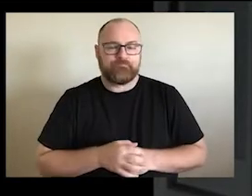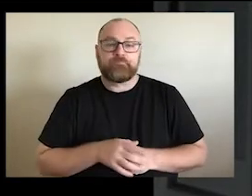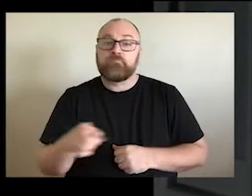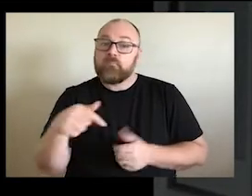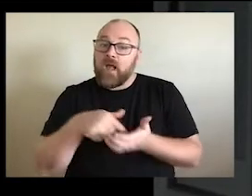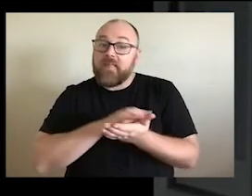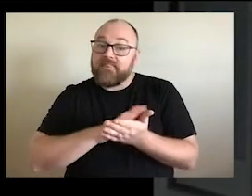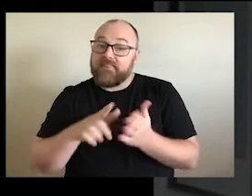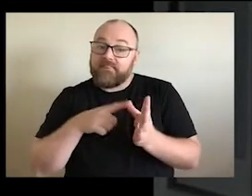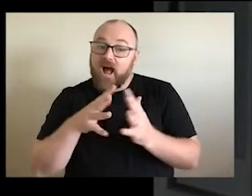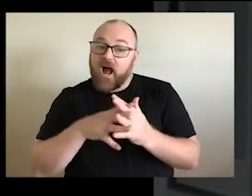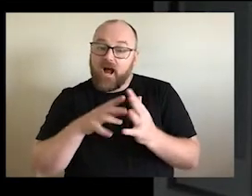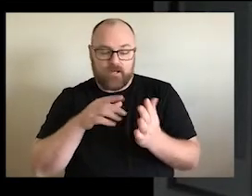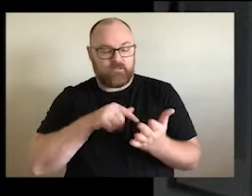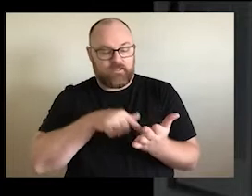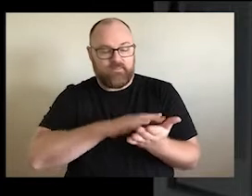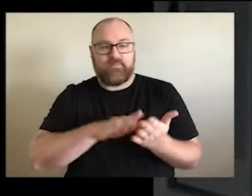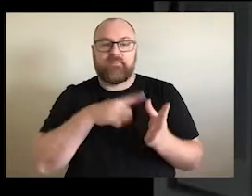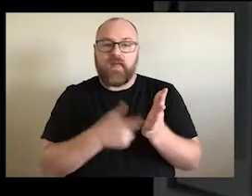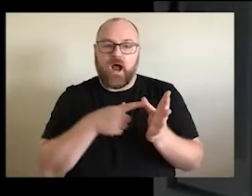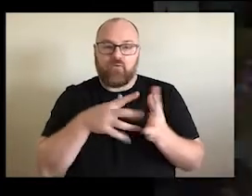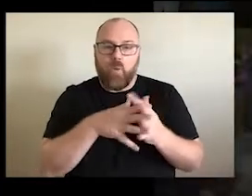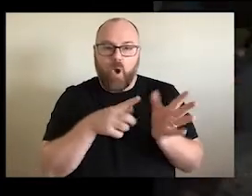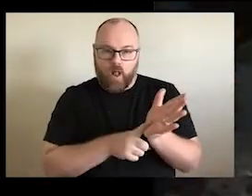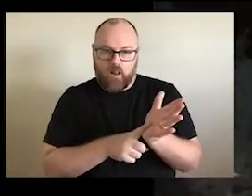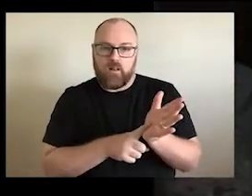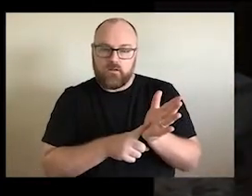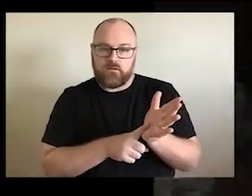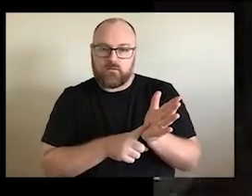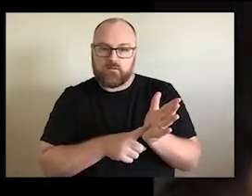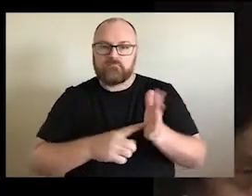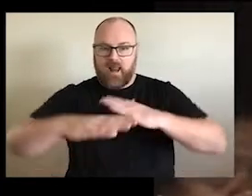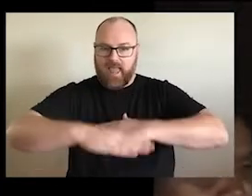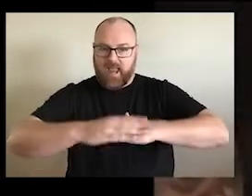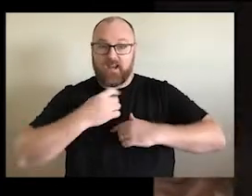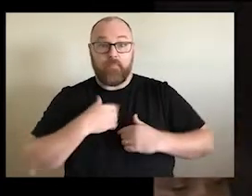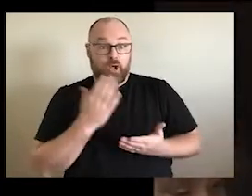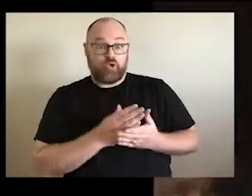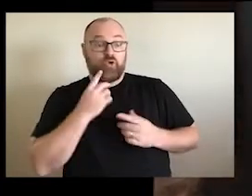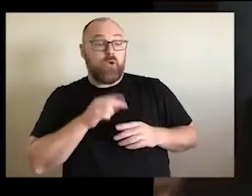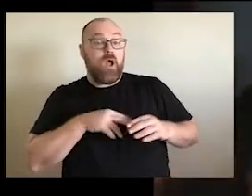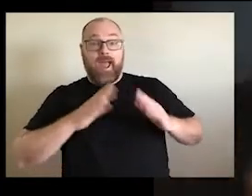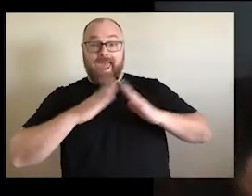Tharawal Land and down there, there are over 300 sites that this